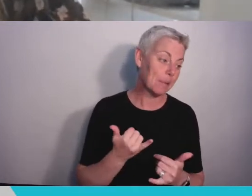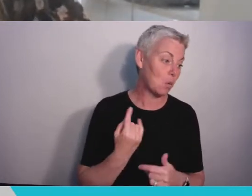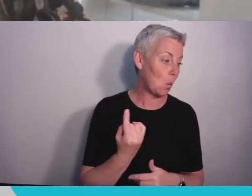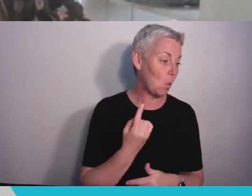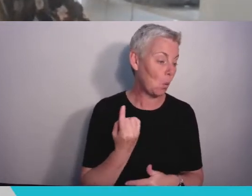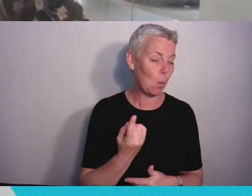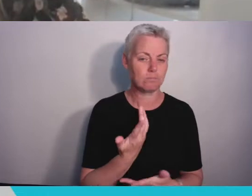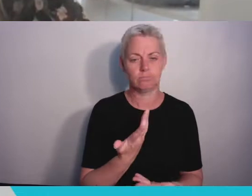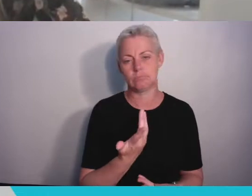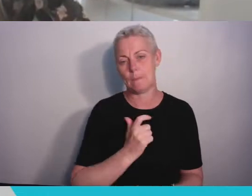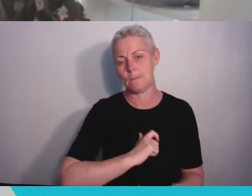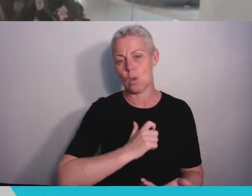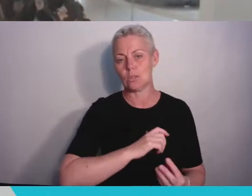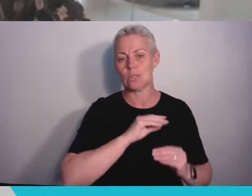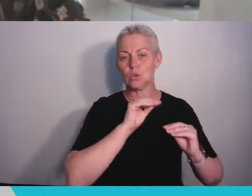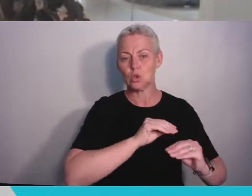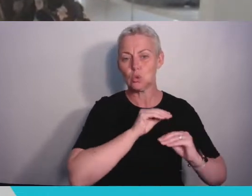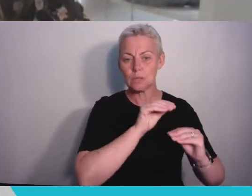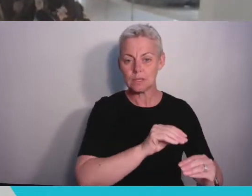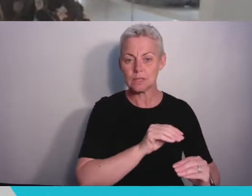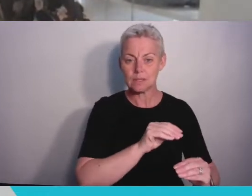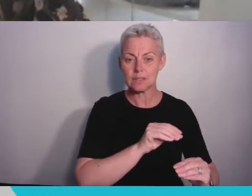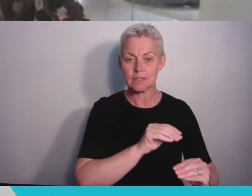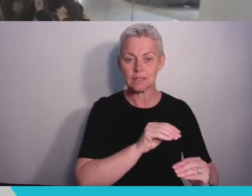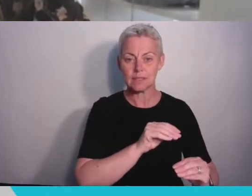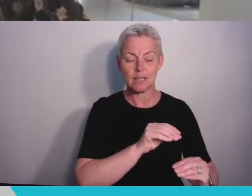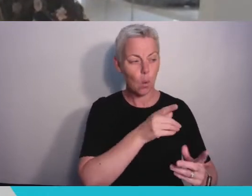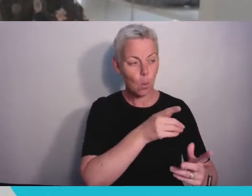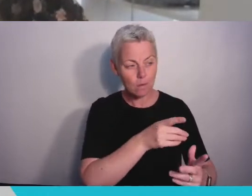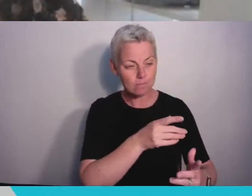reached out to you to check in while they themselves were probably struggling with the